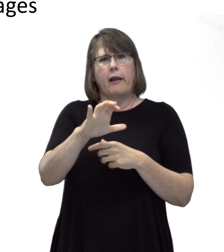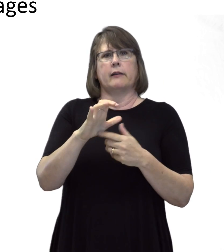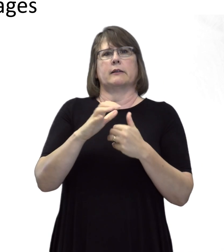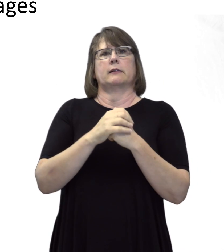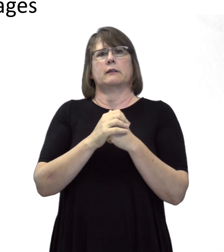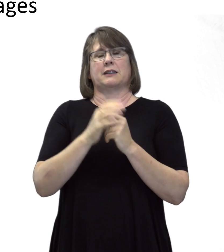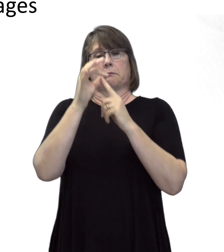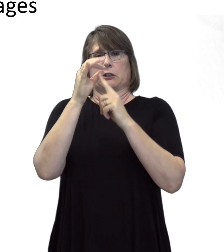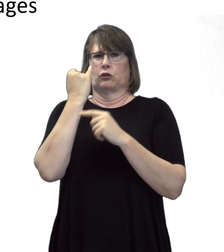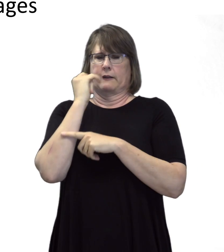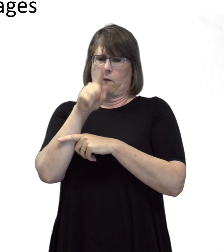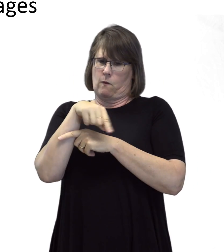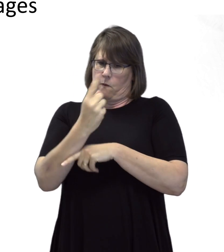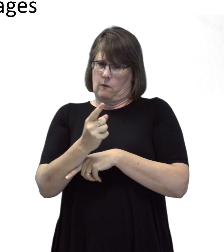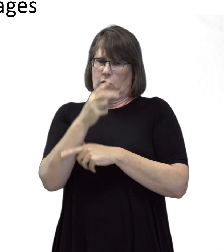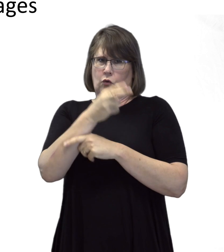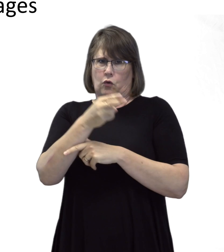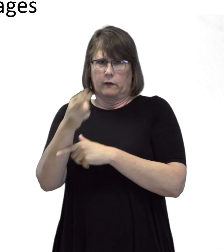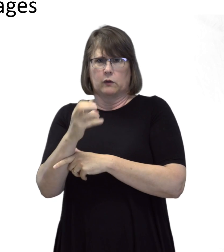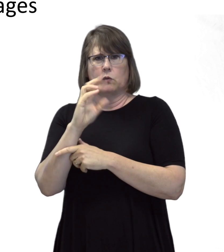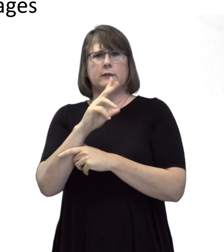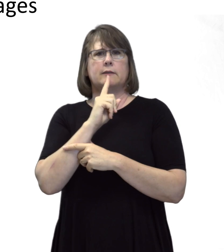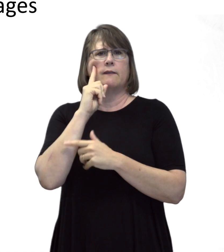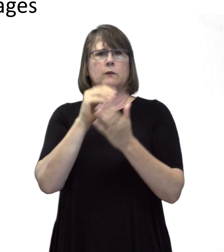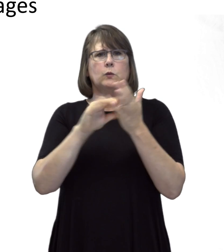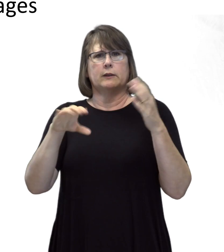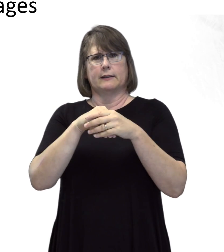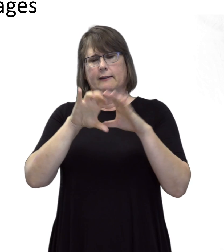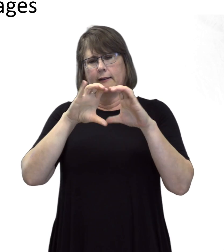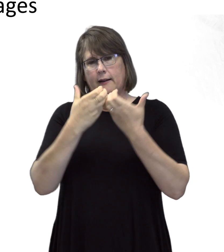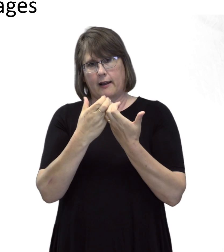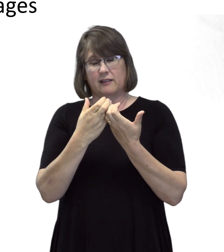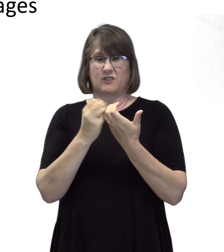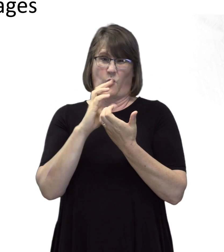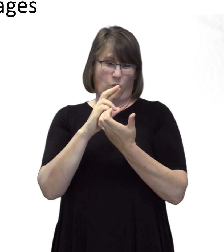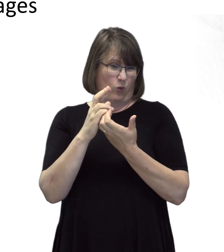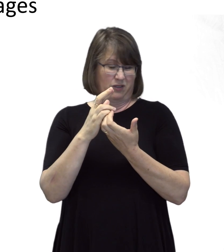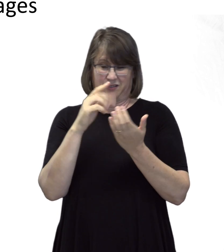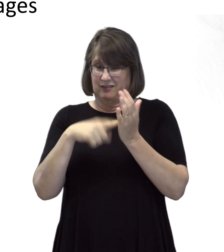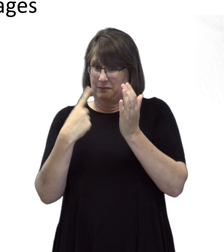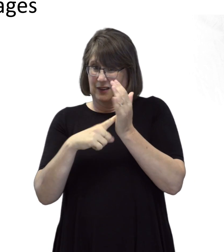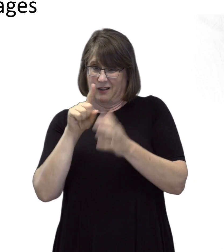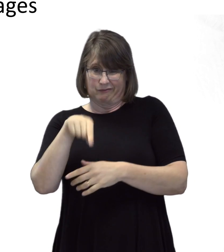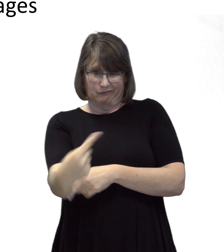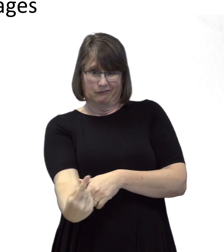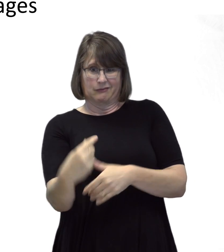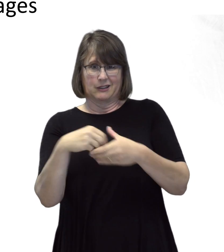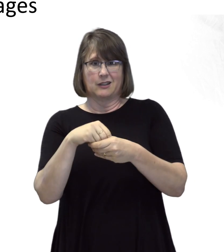especially if they are the only hard of hearing or deaf student in class or even in the school.